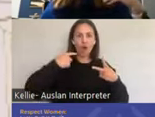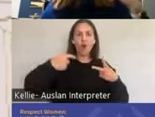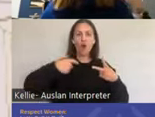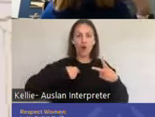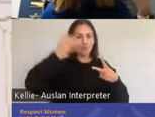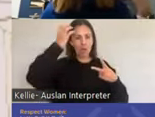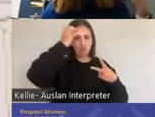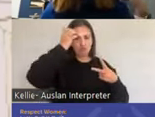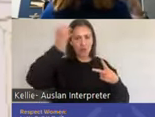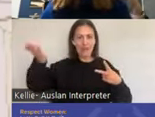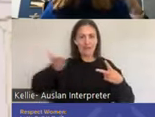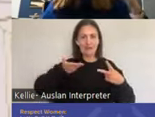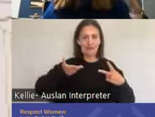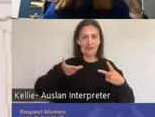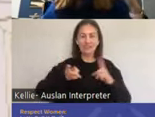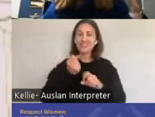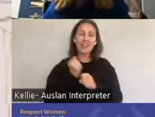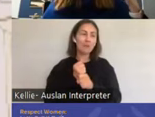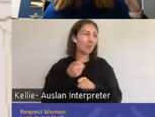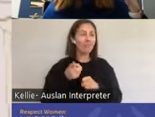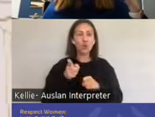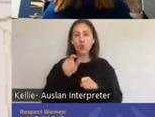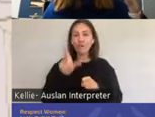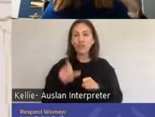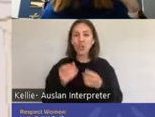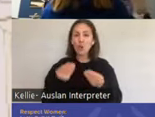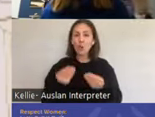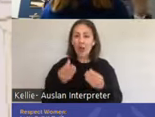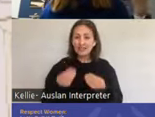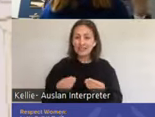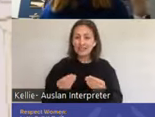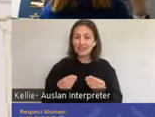you get wet, it does not mean that you're sexually excited.